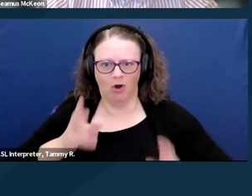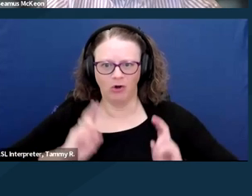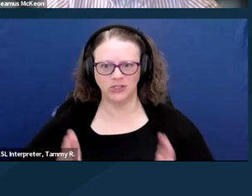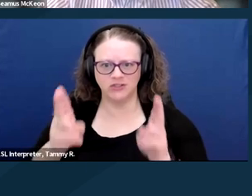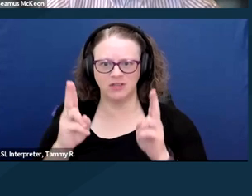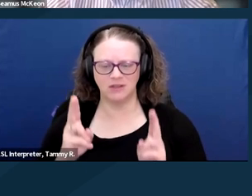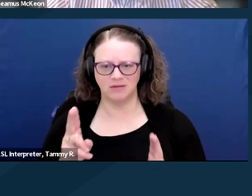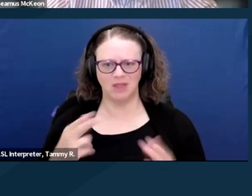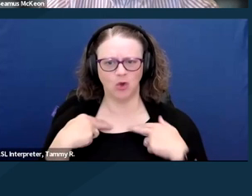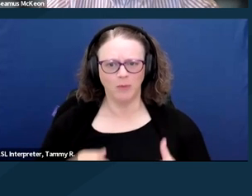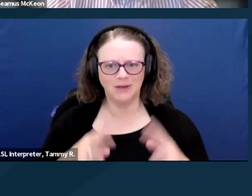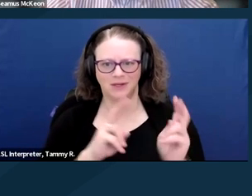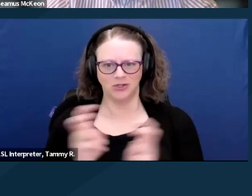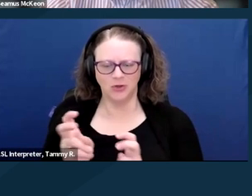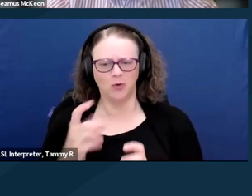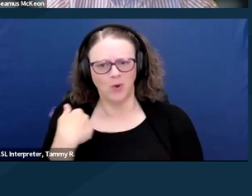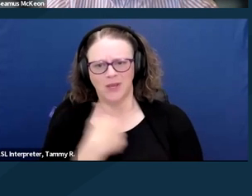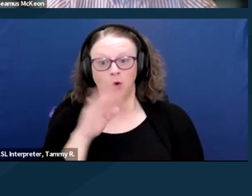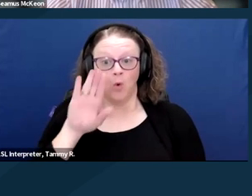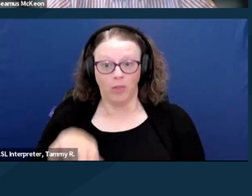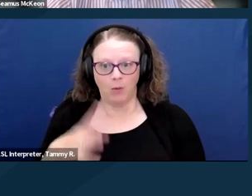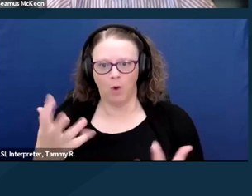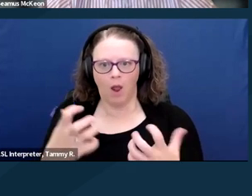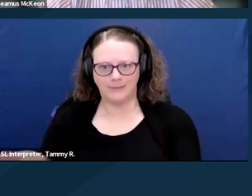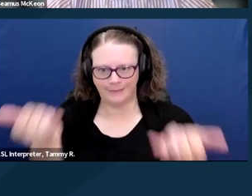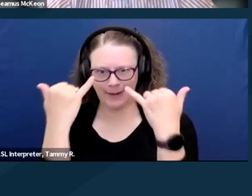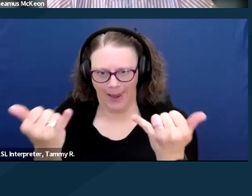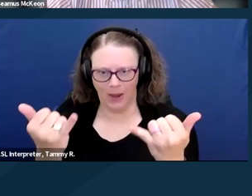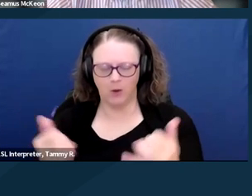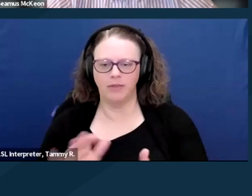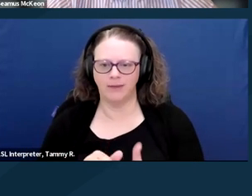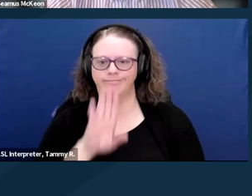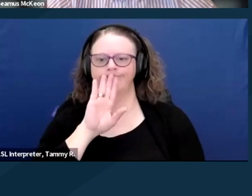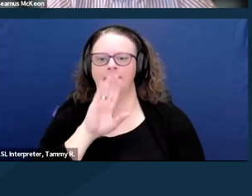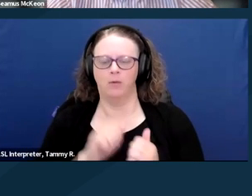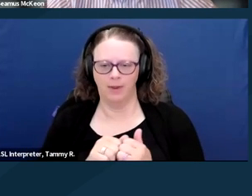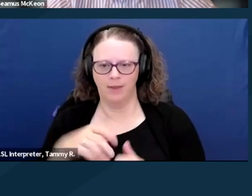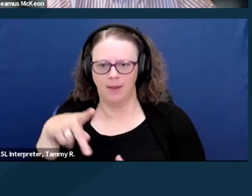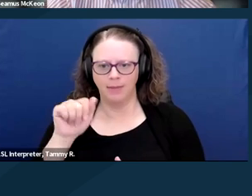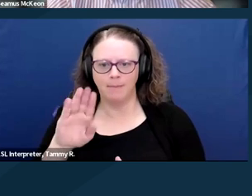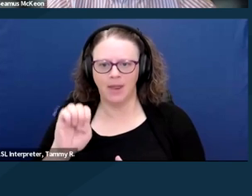And I think that's one of the frustrations, of course, with the pace of legislation sometimes.